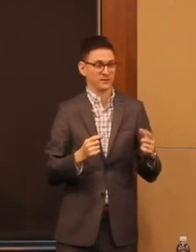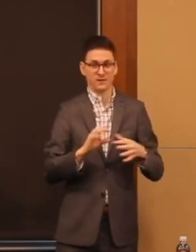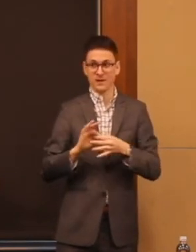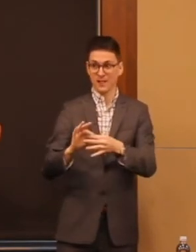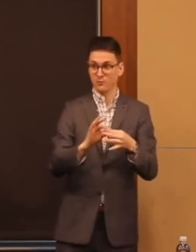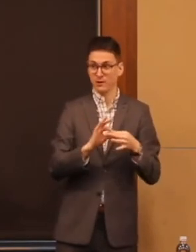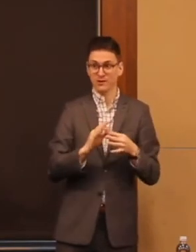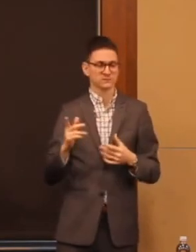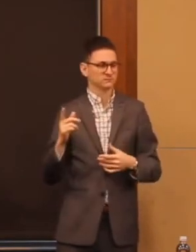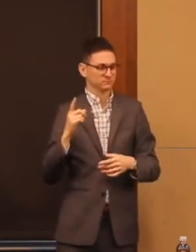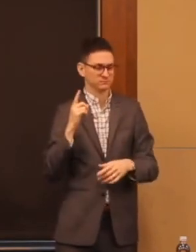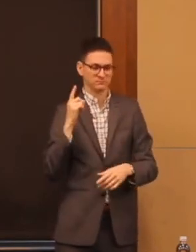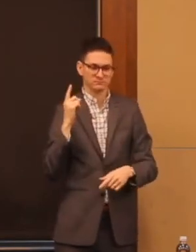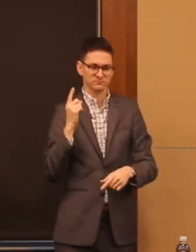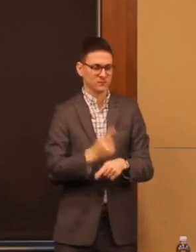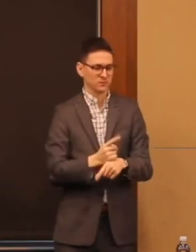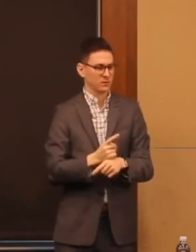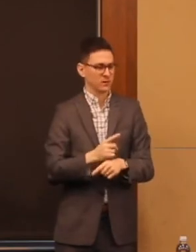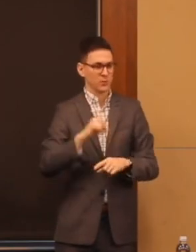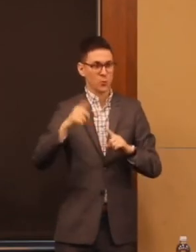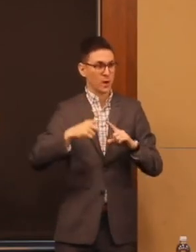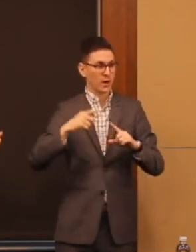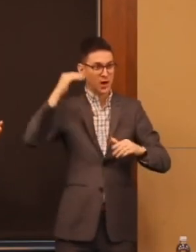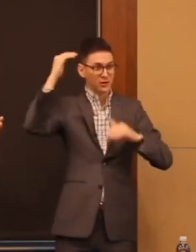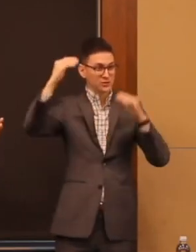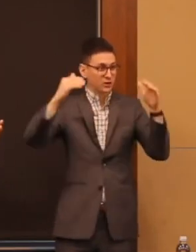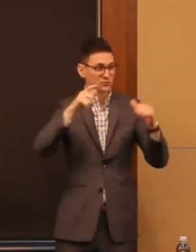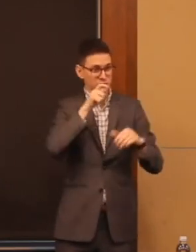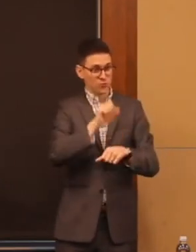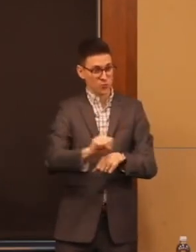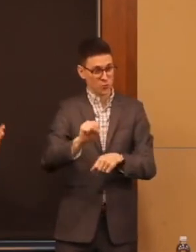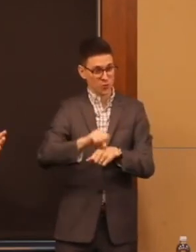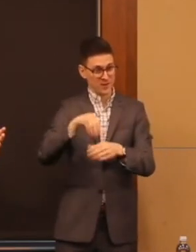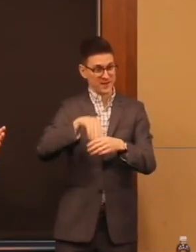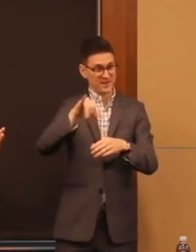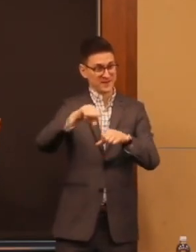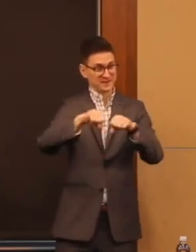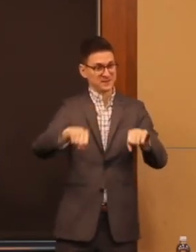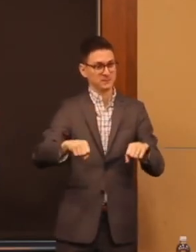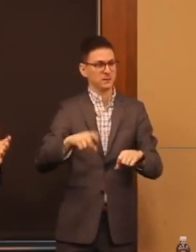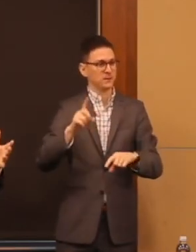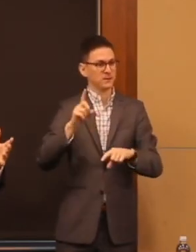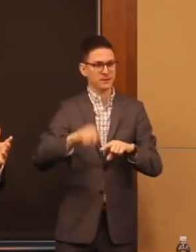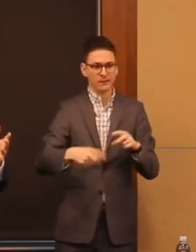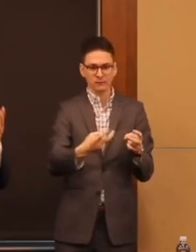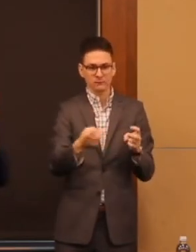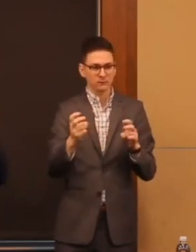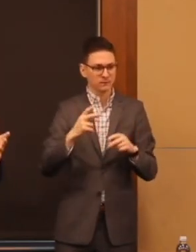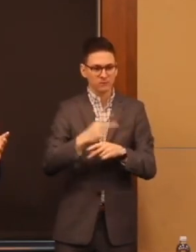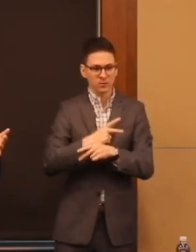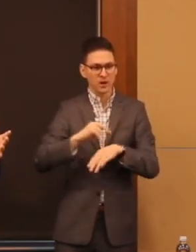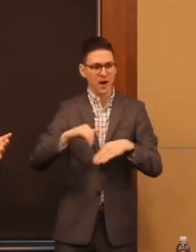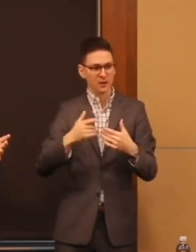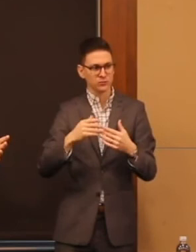when adults in a system cannot figure out how to work together on behalf of individuals